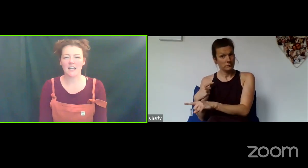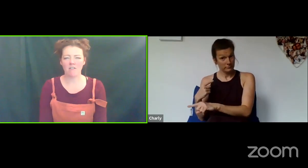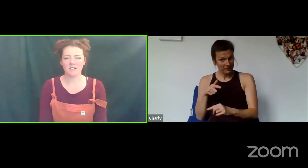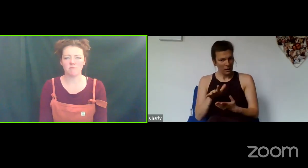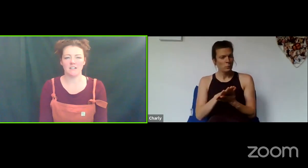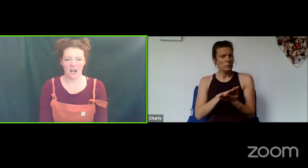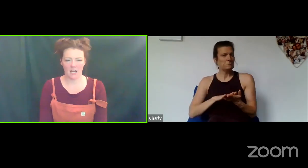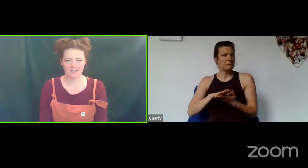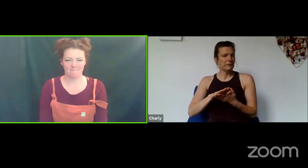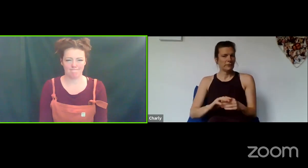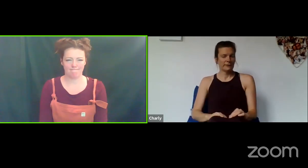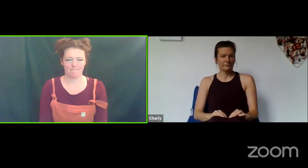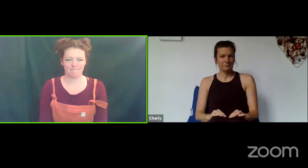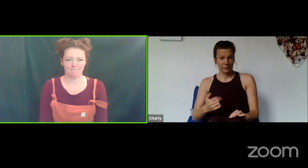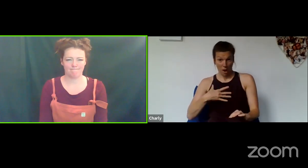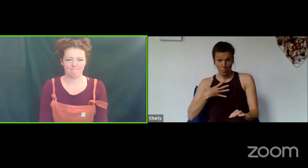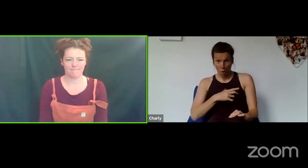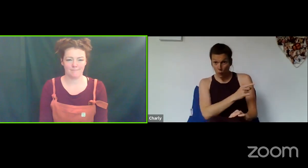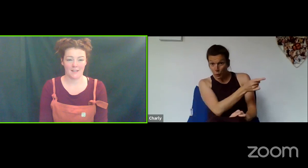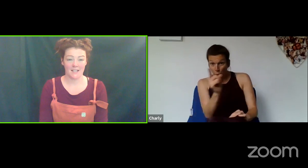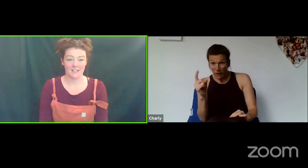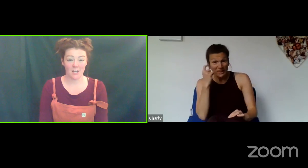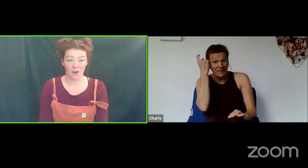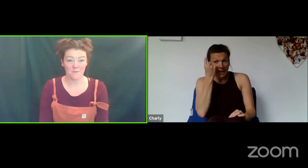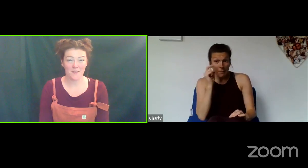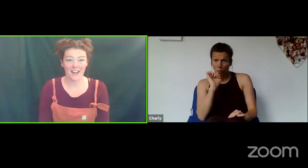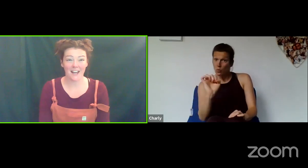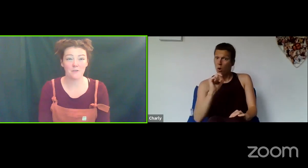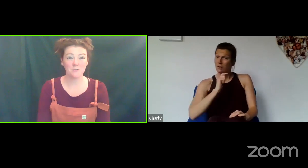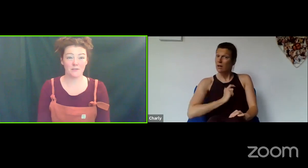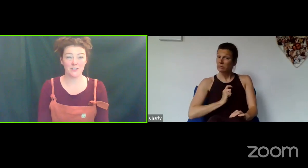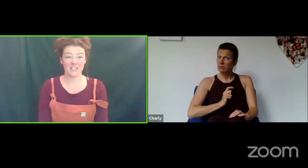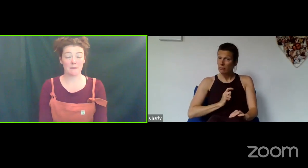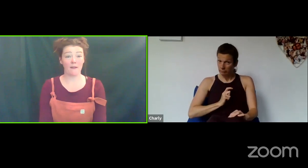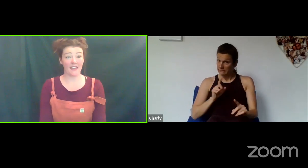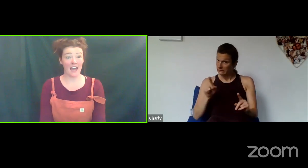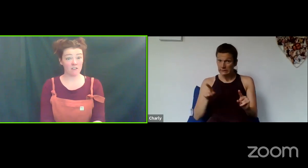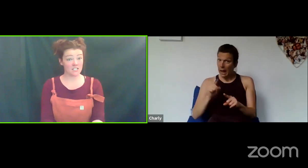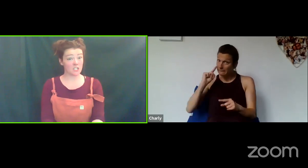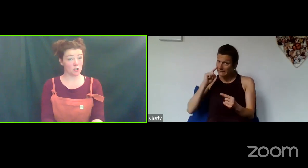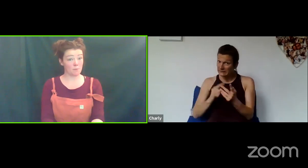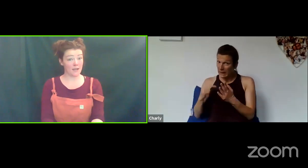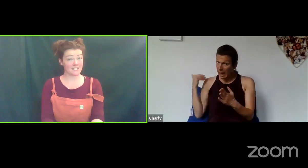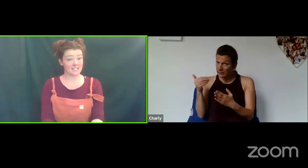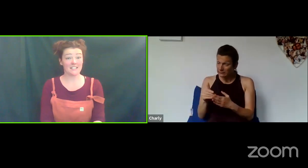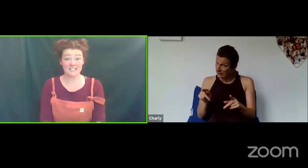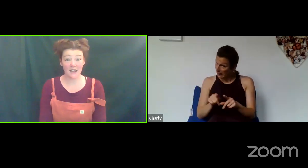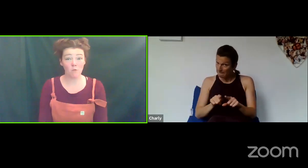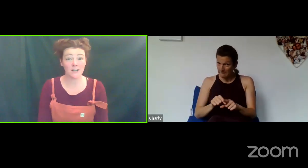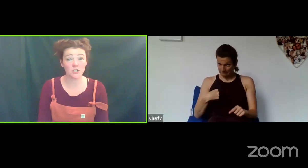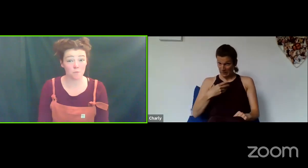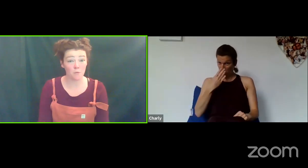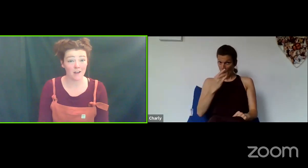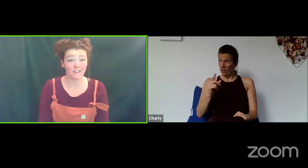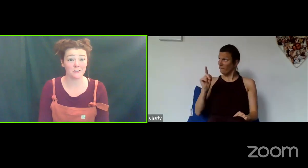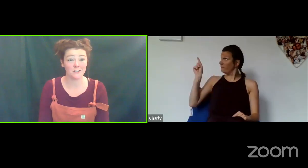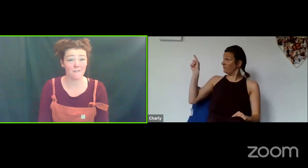character react. So I'd like all of you to think about the character that you picked, the same one as you've been working on so far.